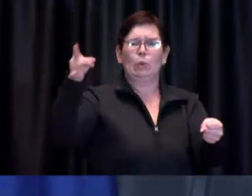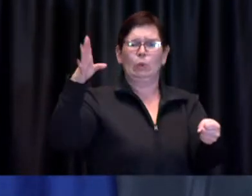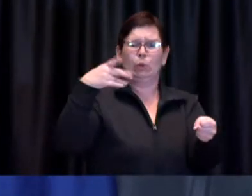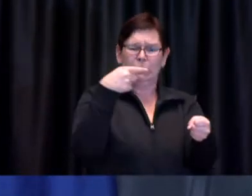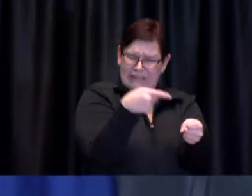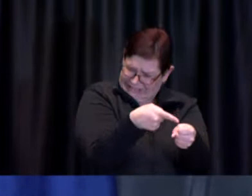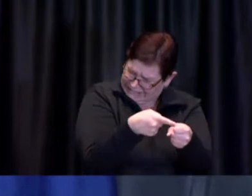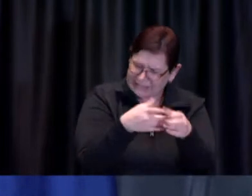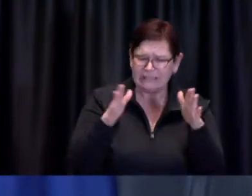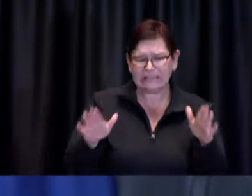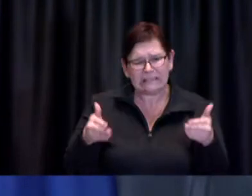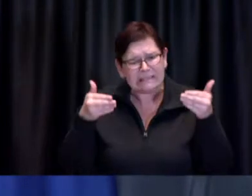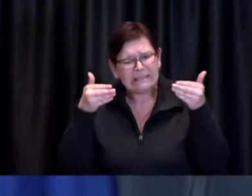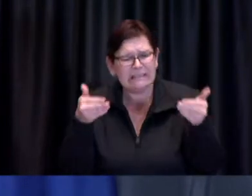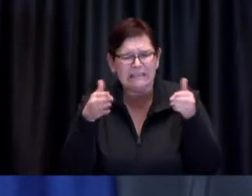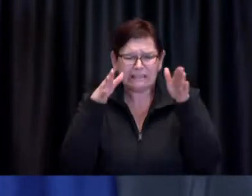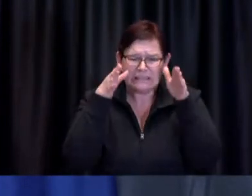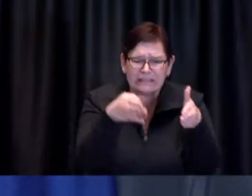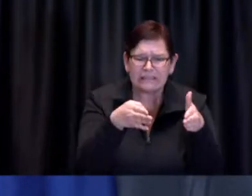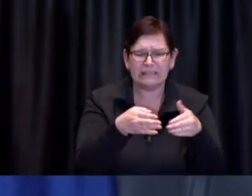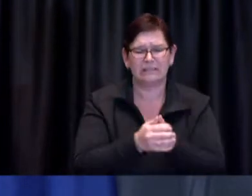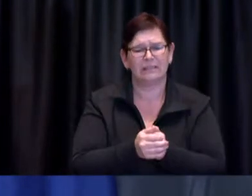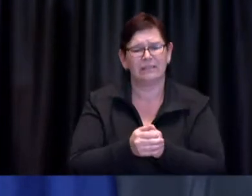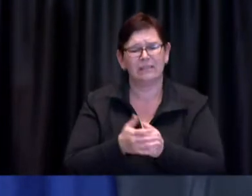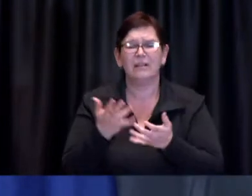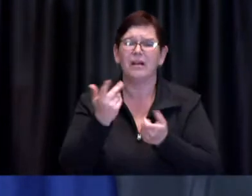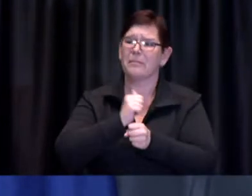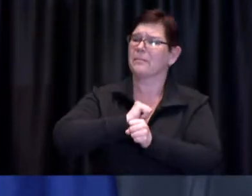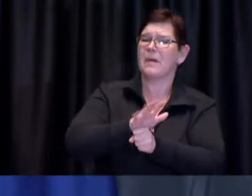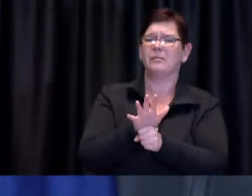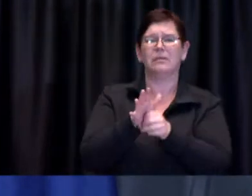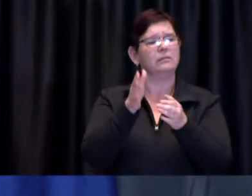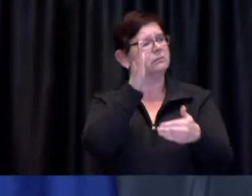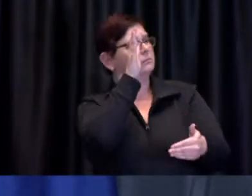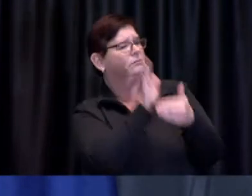This pandemic will only end when the majority of us are vaccinated.